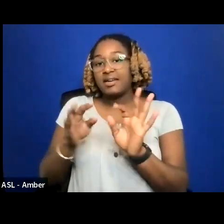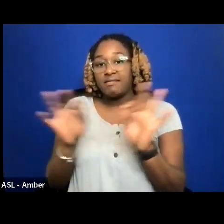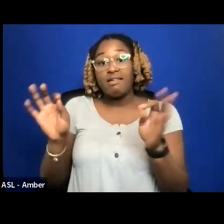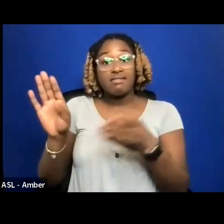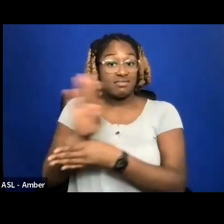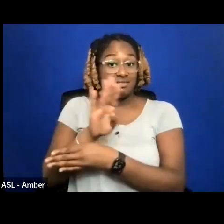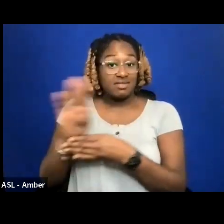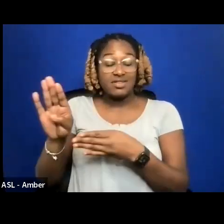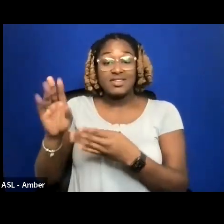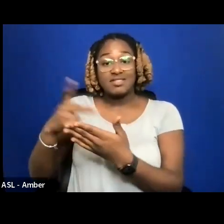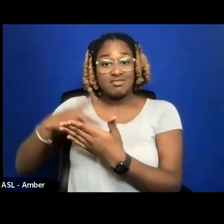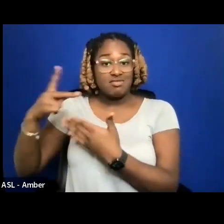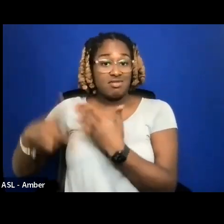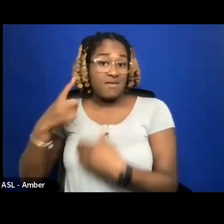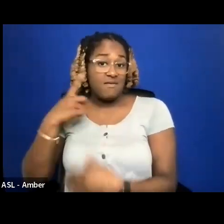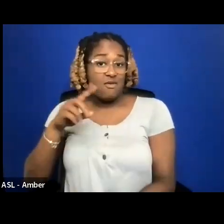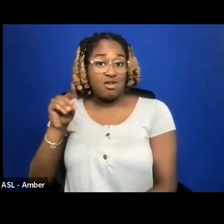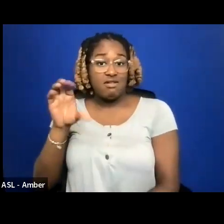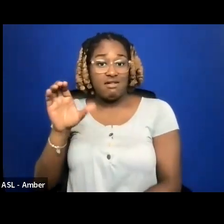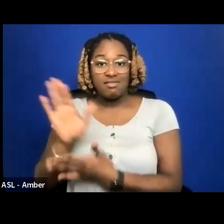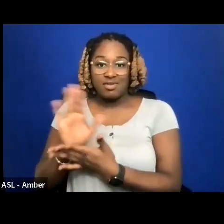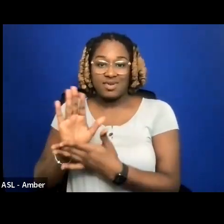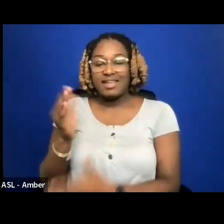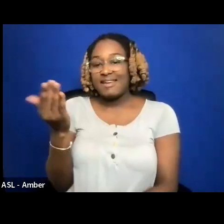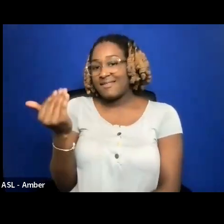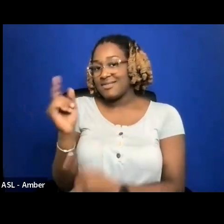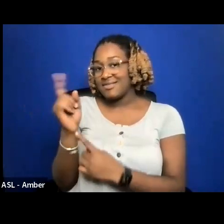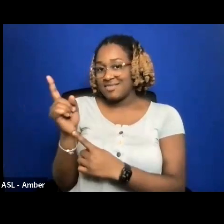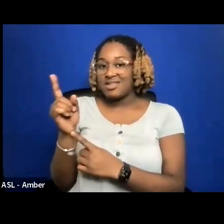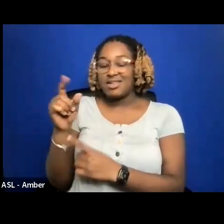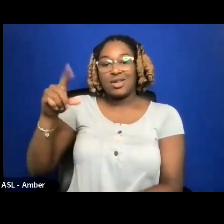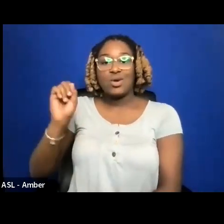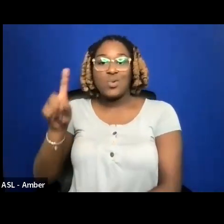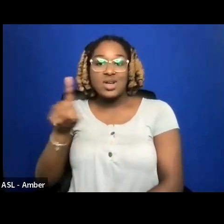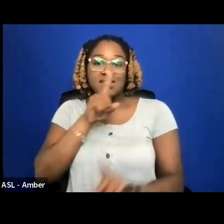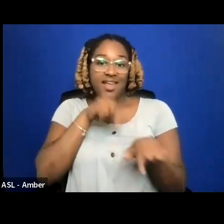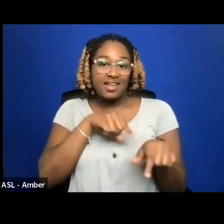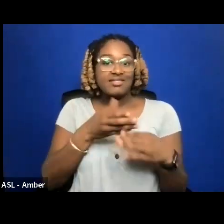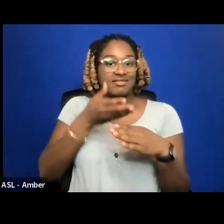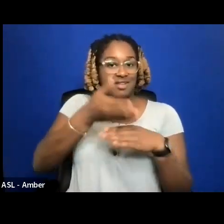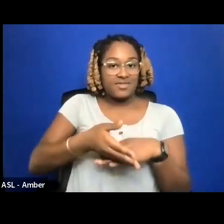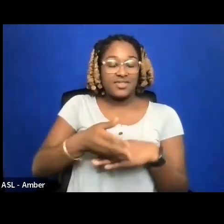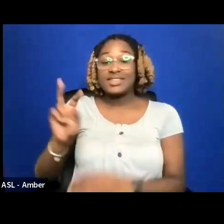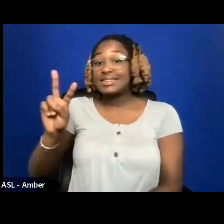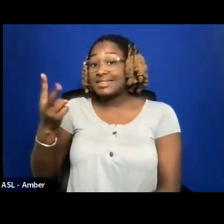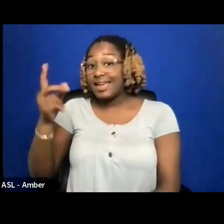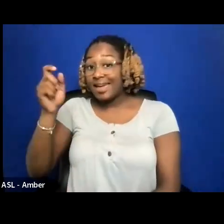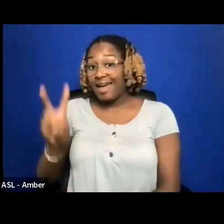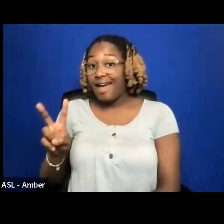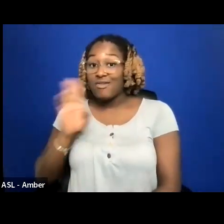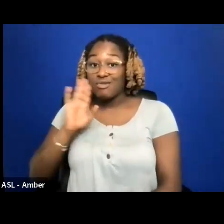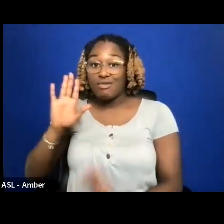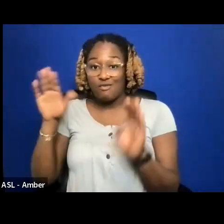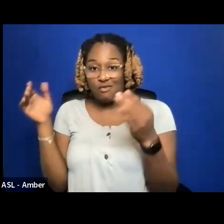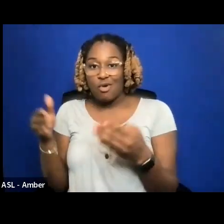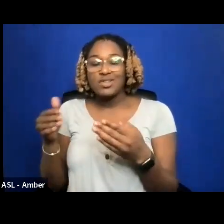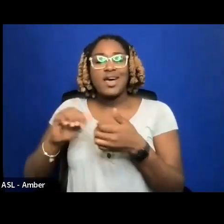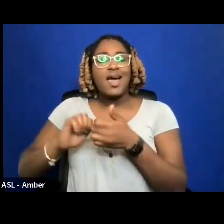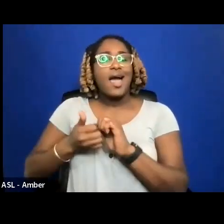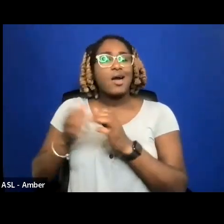DOCUMENTARIES. A 15 MINUTE Q AND A WILL FOLLOW. THEN SECOND HALF WILL FOCUS ON HOW TO PREPARE FOR WORKING WITH A DISTRIBUTOR OR SALES AGENT, THE